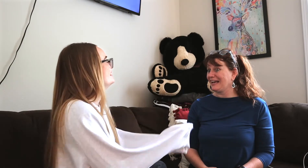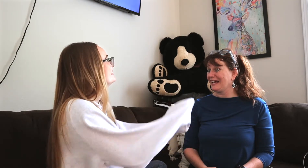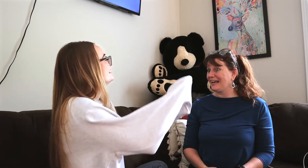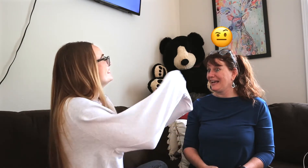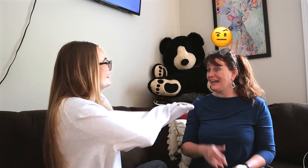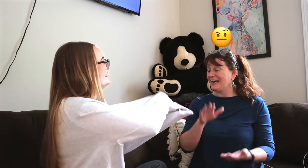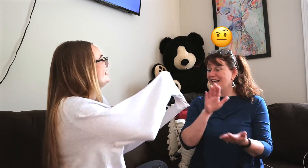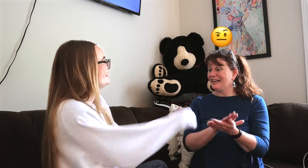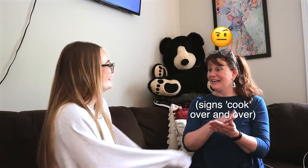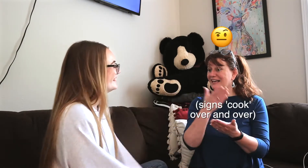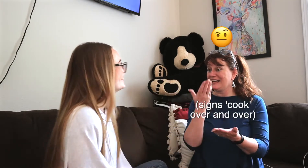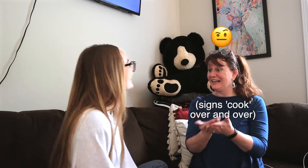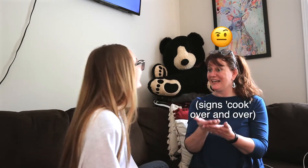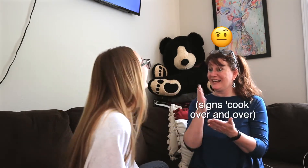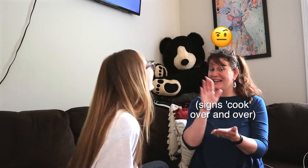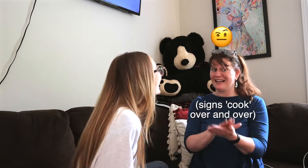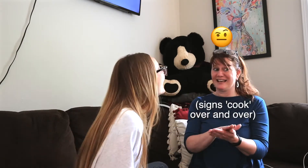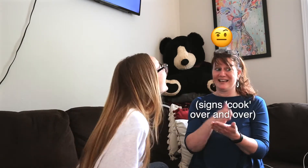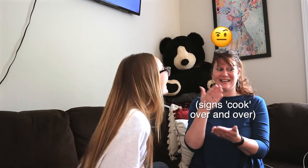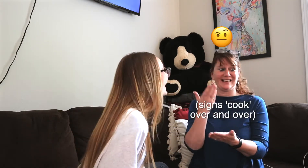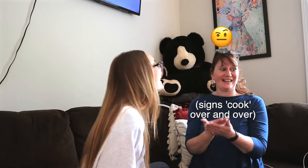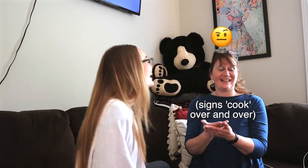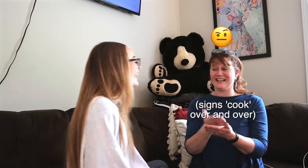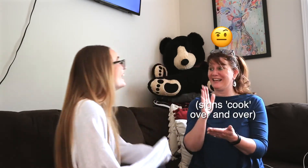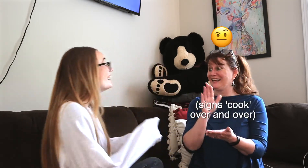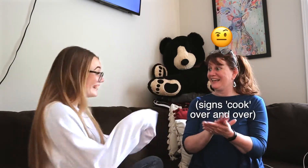*laughing*